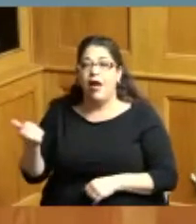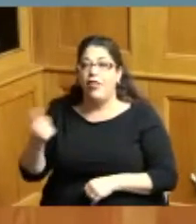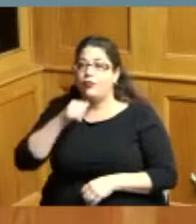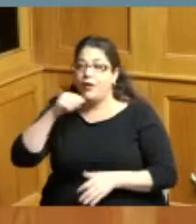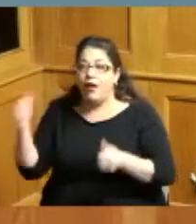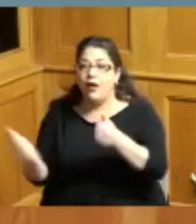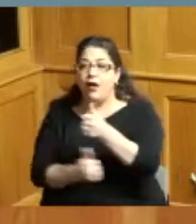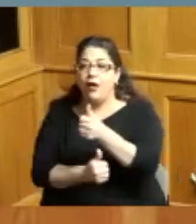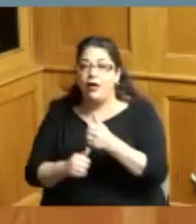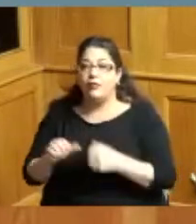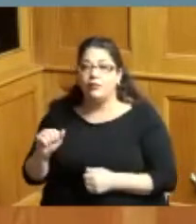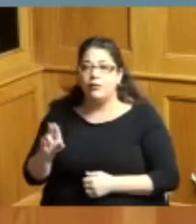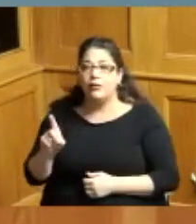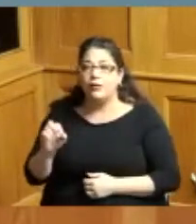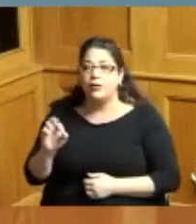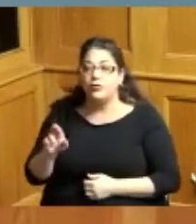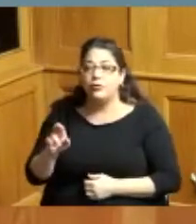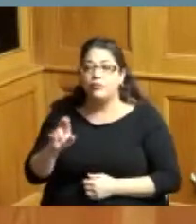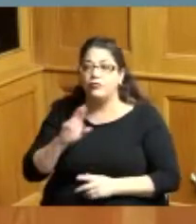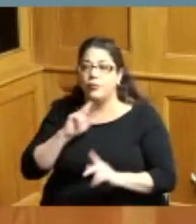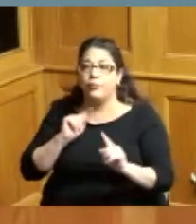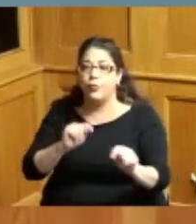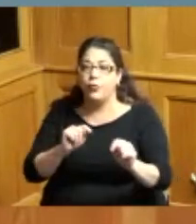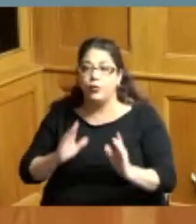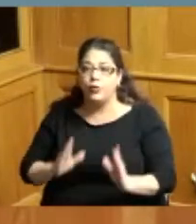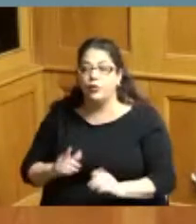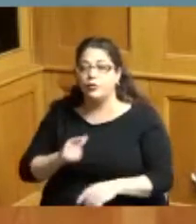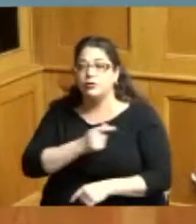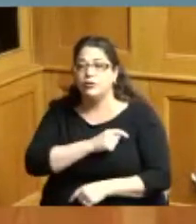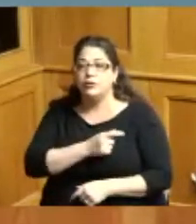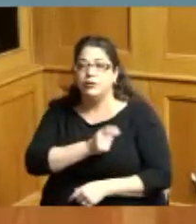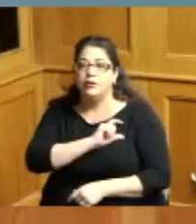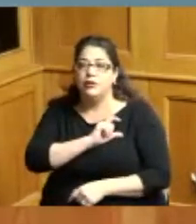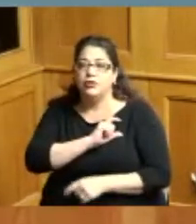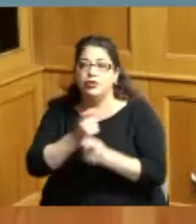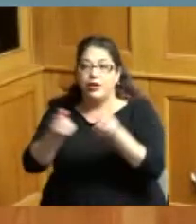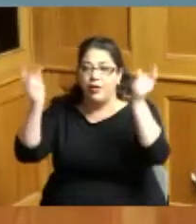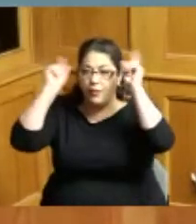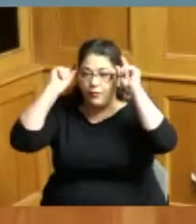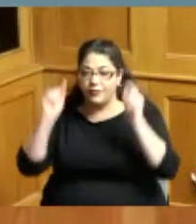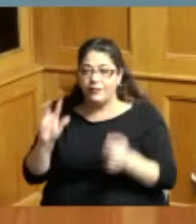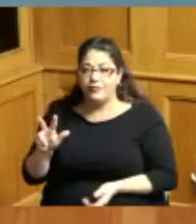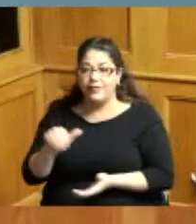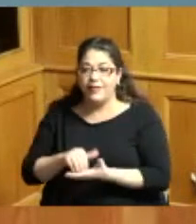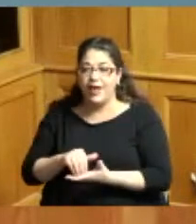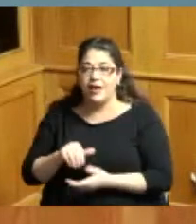the audit or the recorder the Sheriff's department that's about three thousand one hundred and sixty